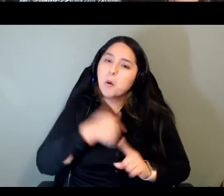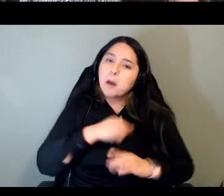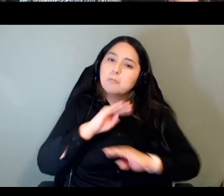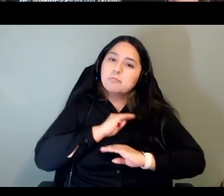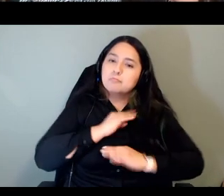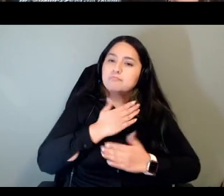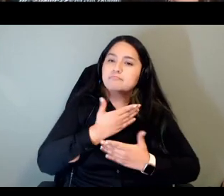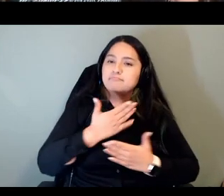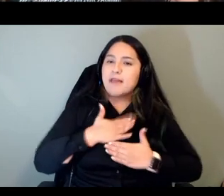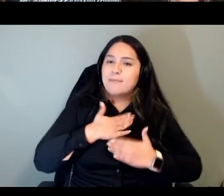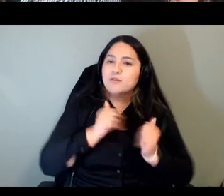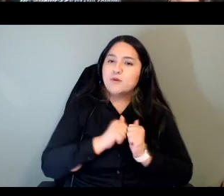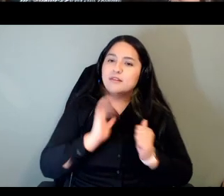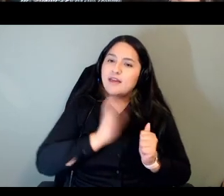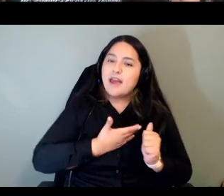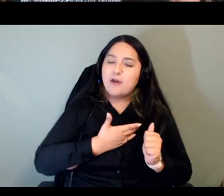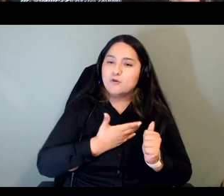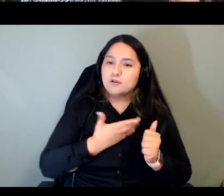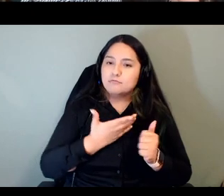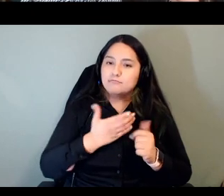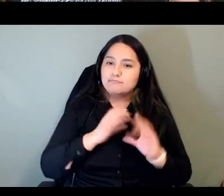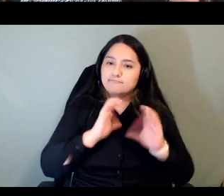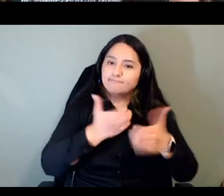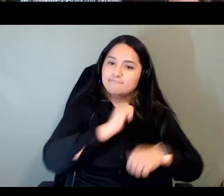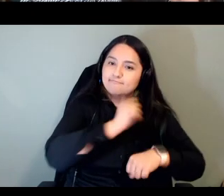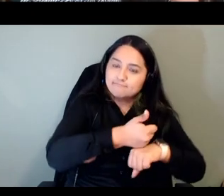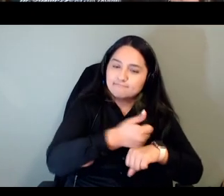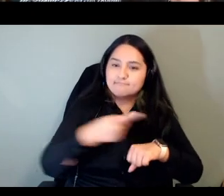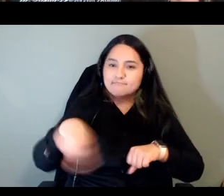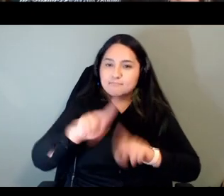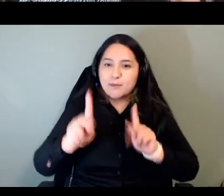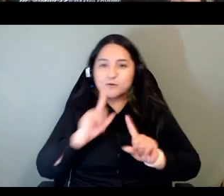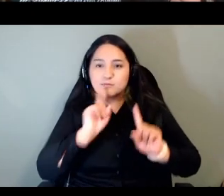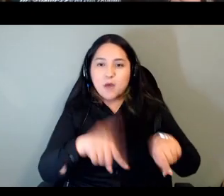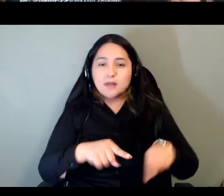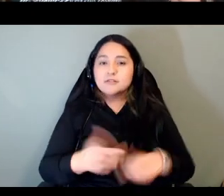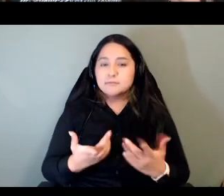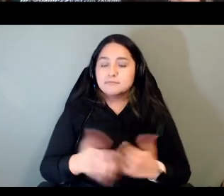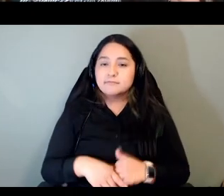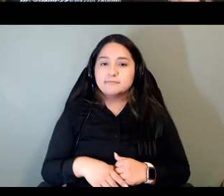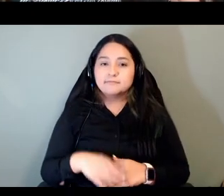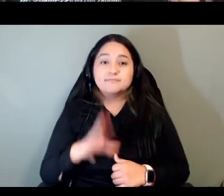that we've had too to our small contribution as well and the games the gate like and the